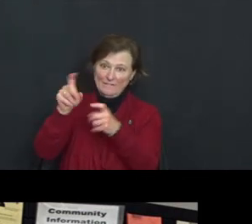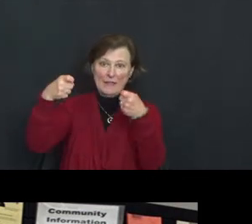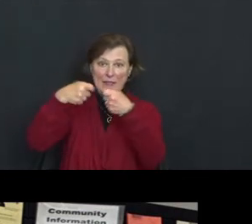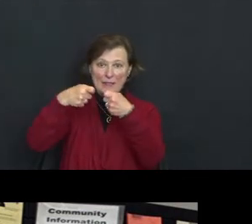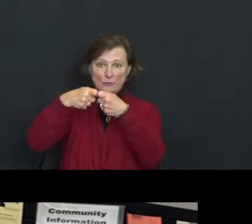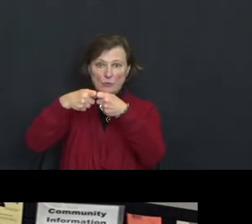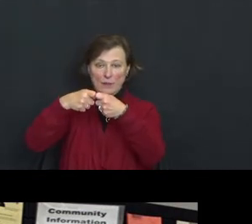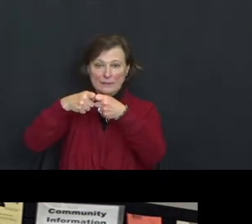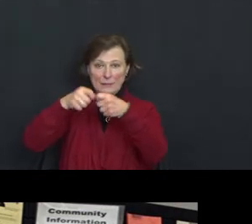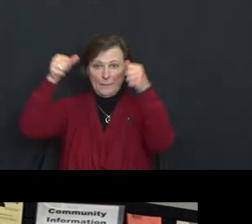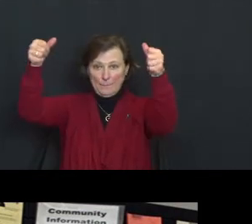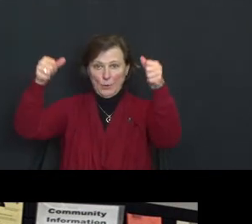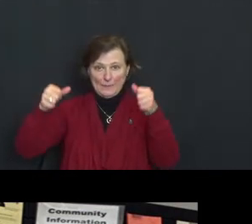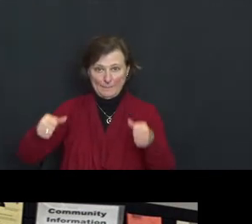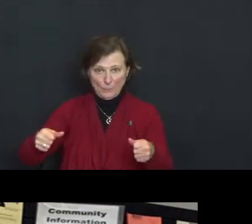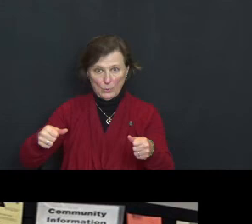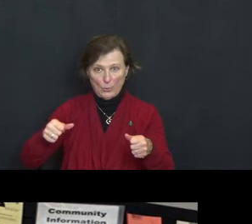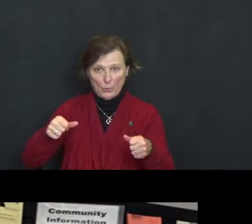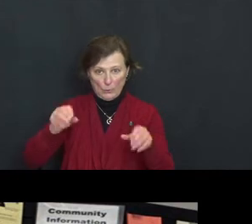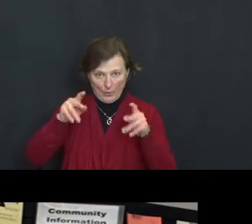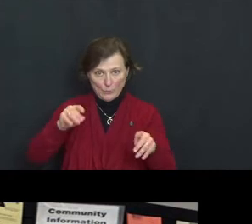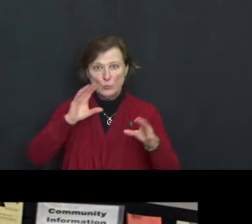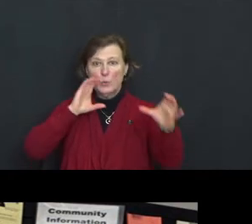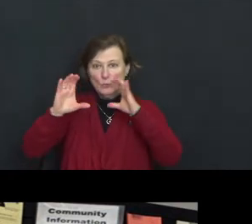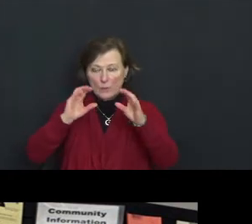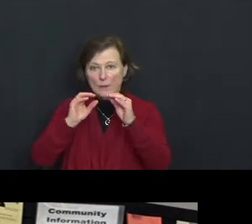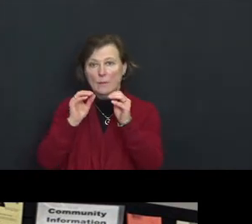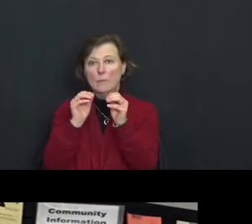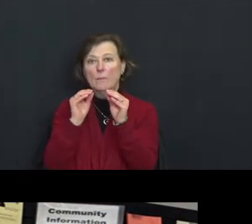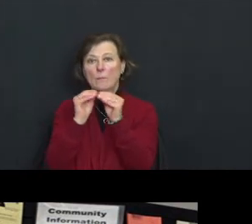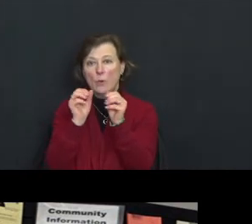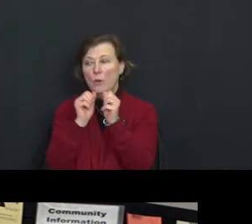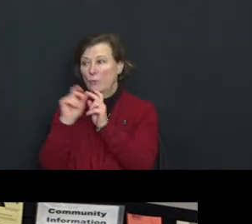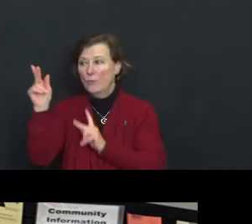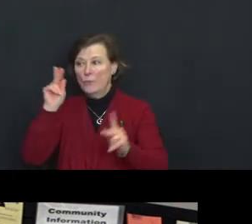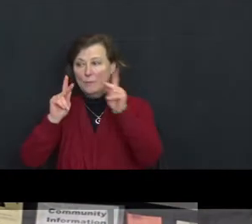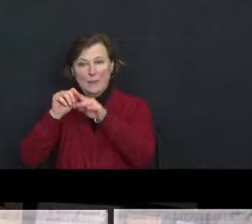opportunity to communicate more with people in the congregation.